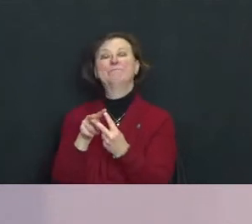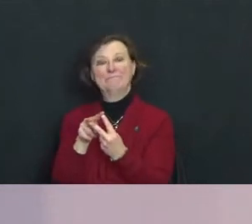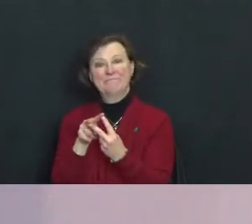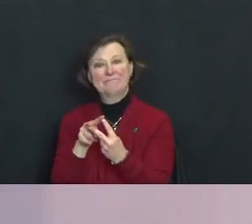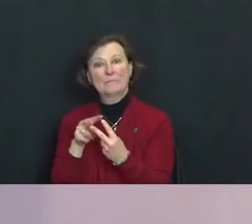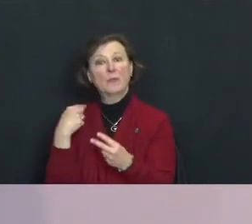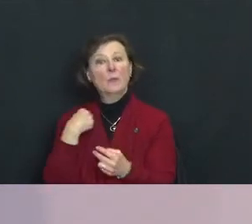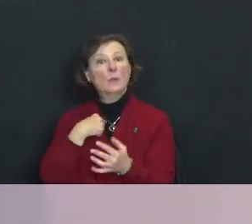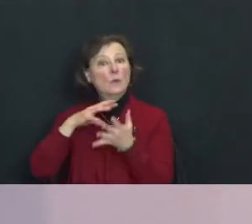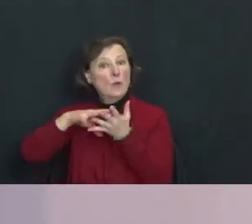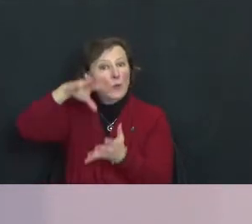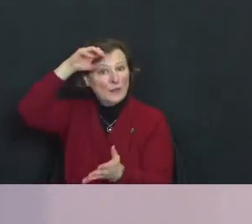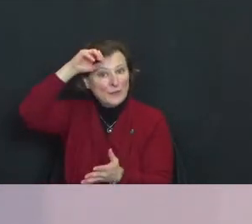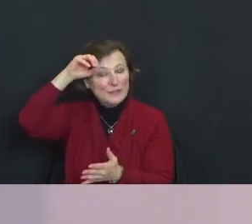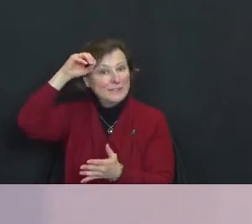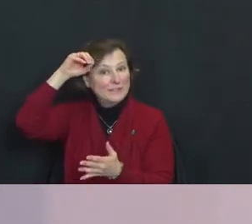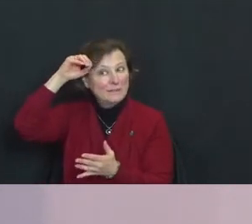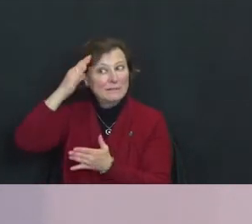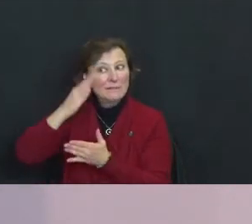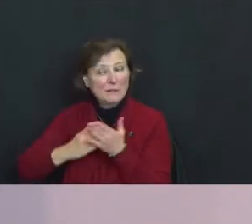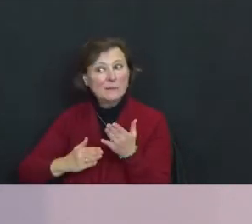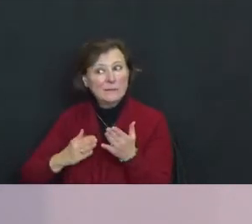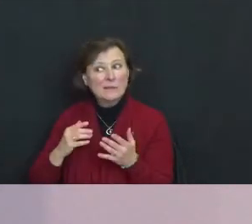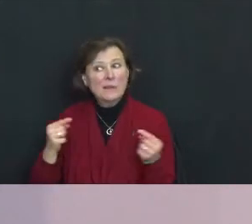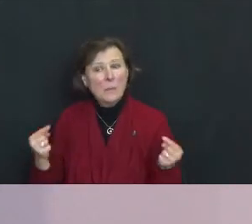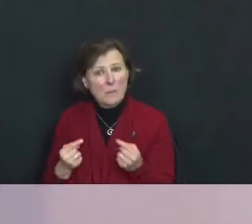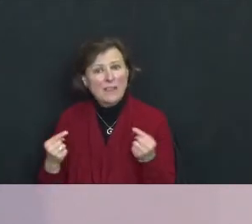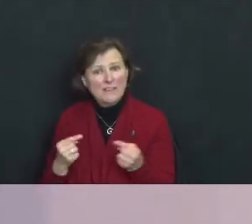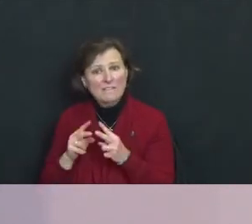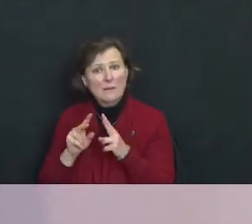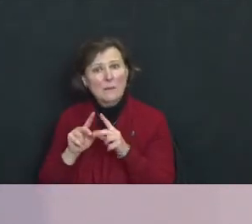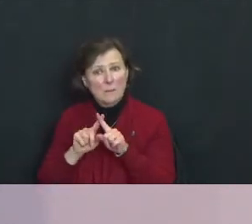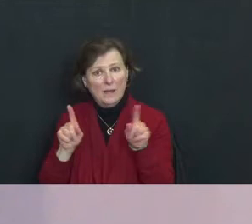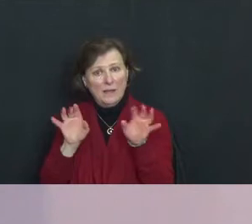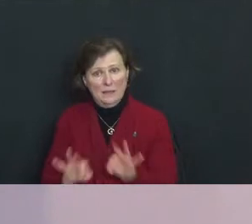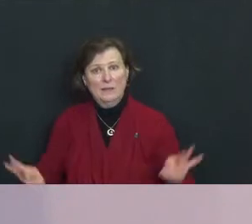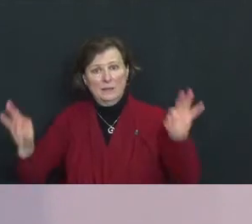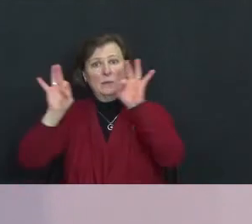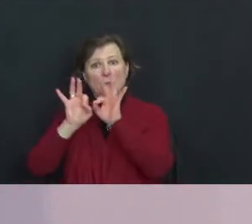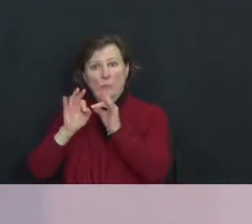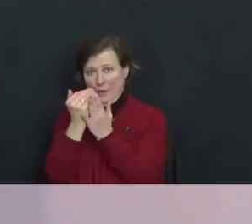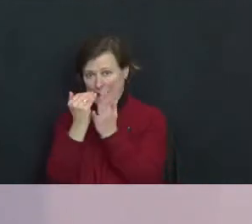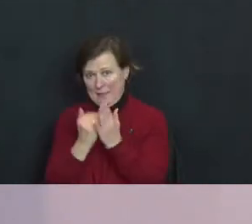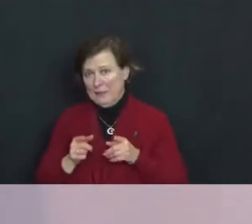We're learning some painful but invaluable lessons during this pandemic and it's it's